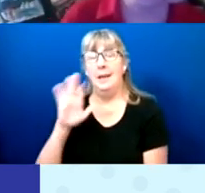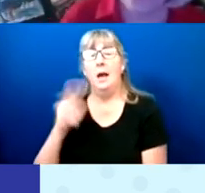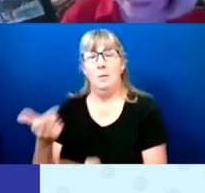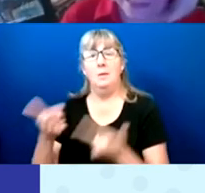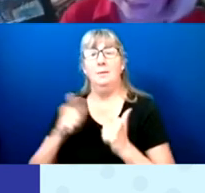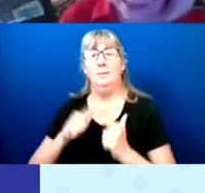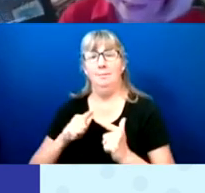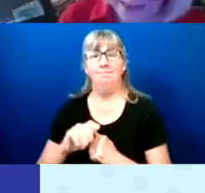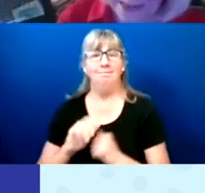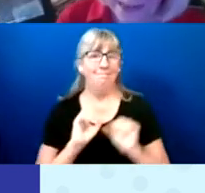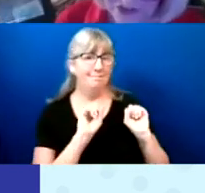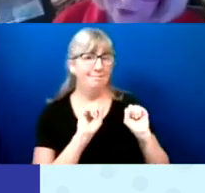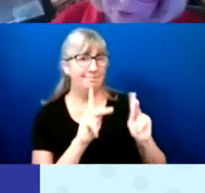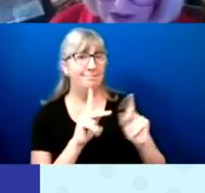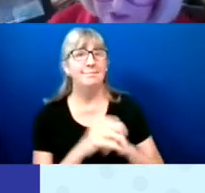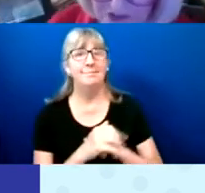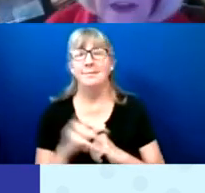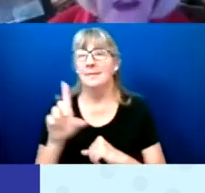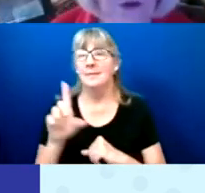Diana, thank you so much.